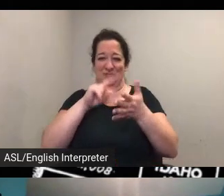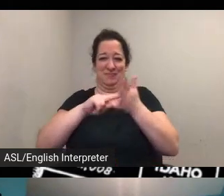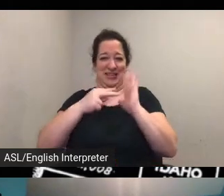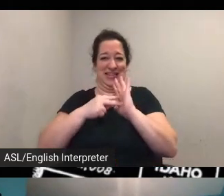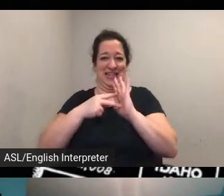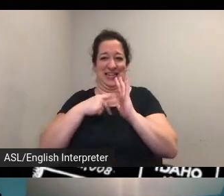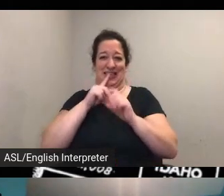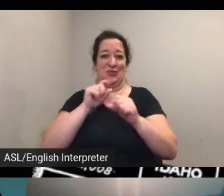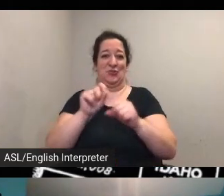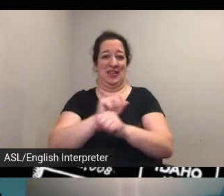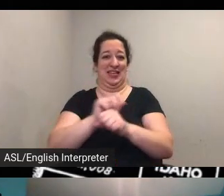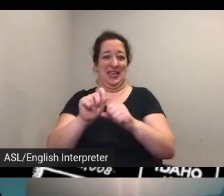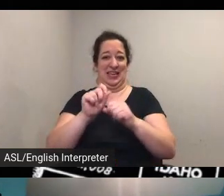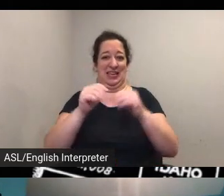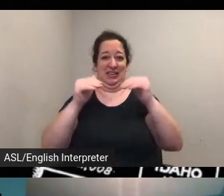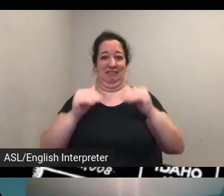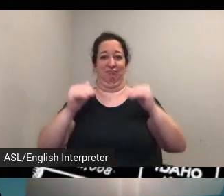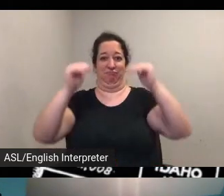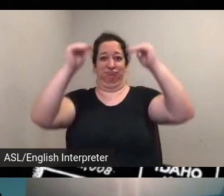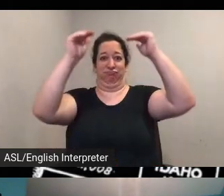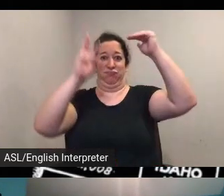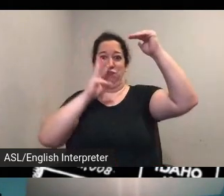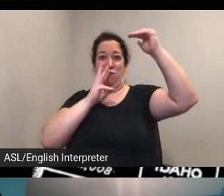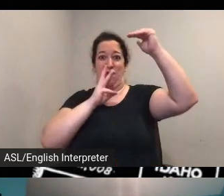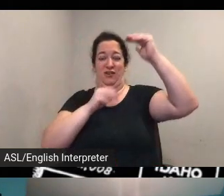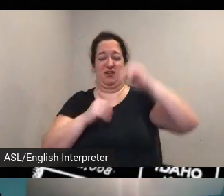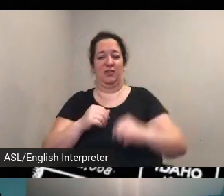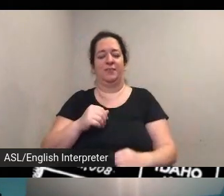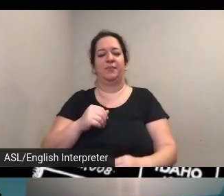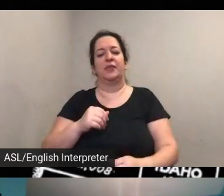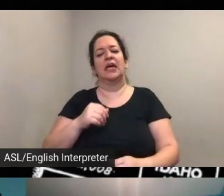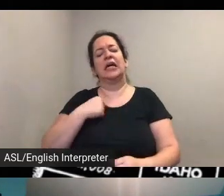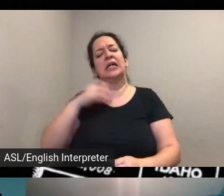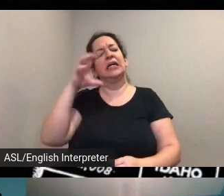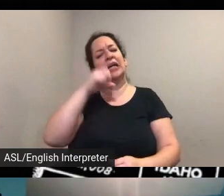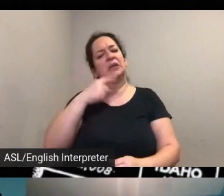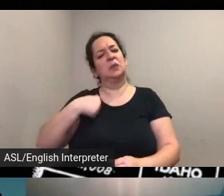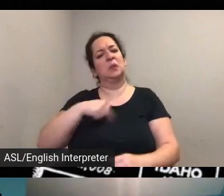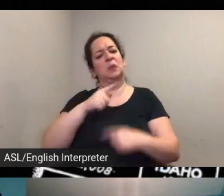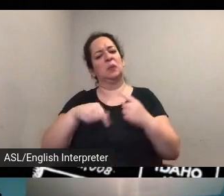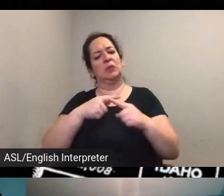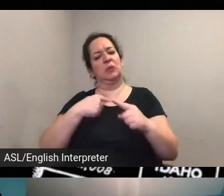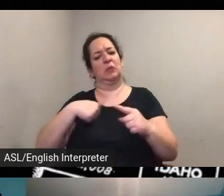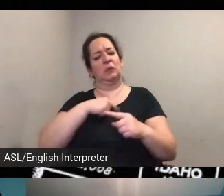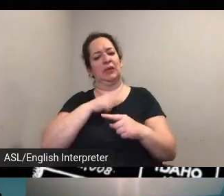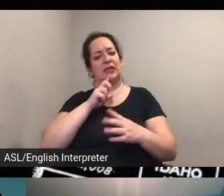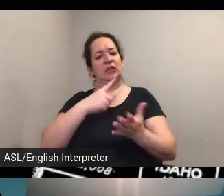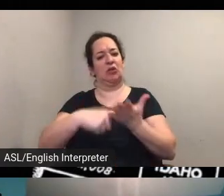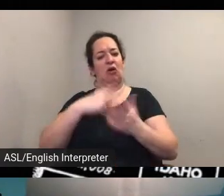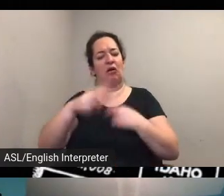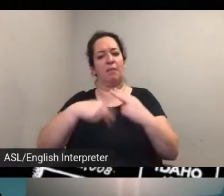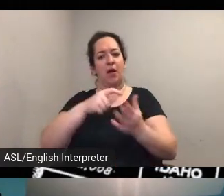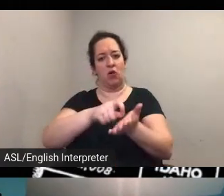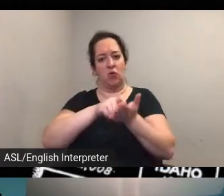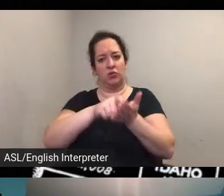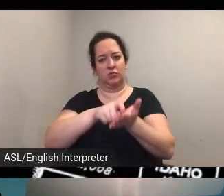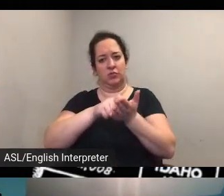and so i guess when we when we talk about the correspondence the letters and things uh one question from our online team are